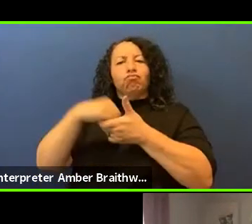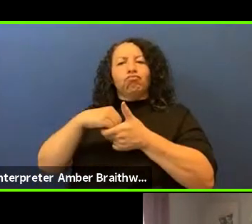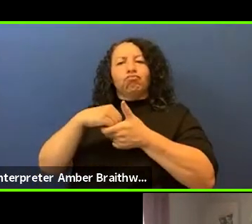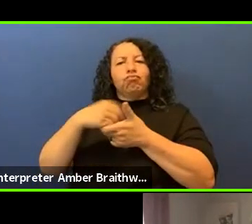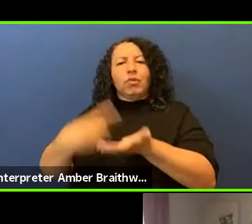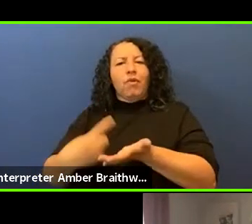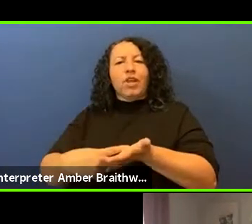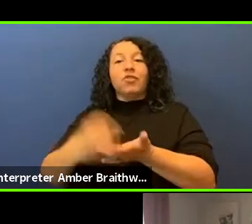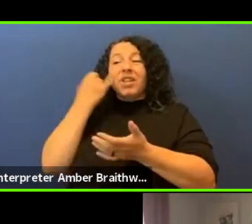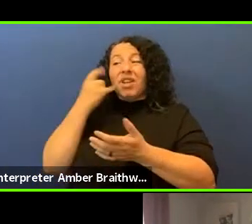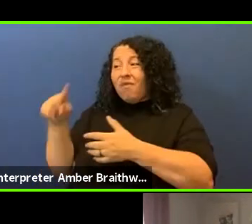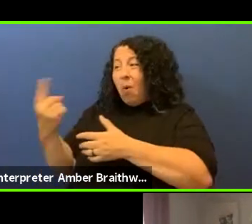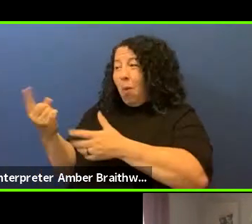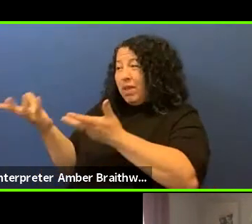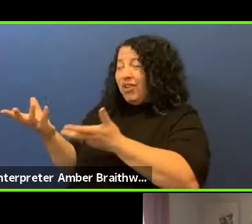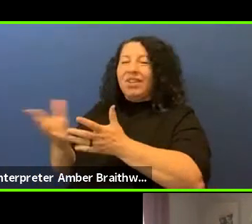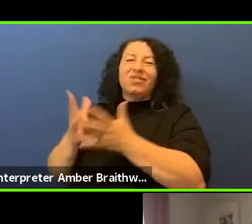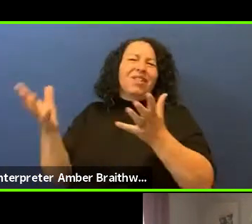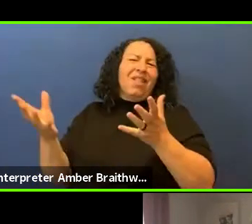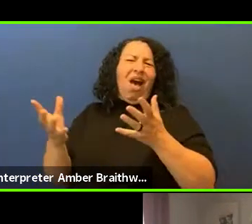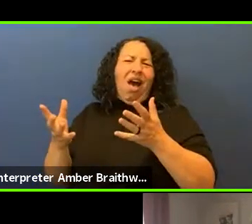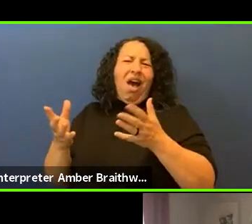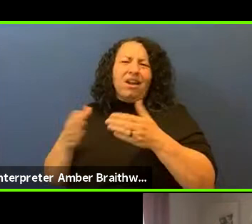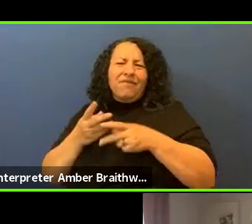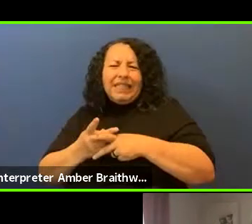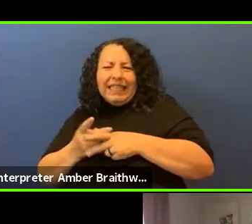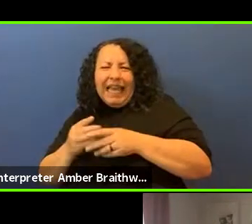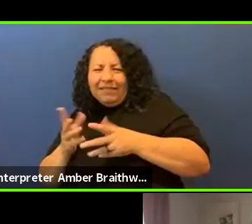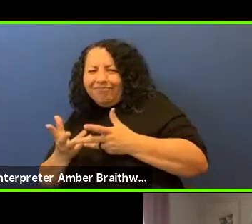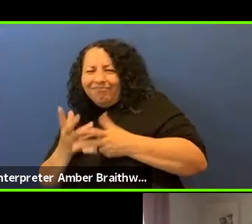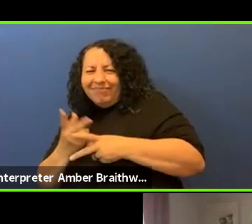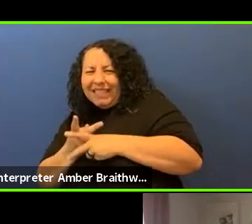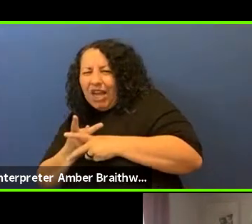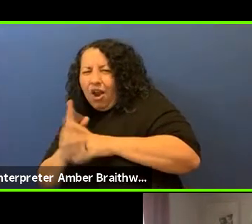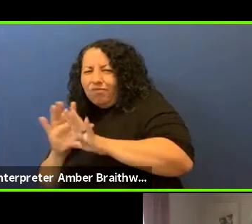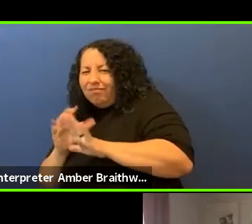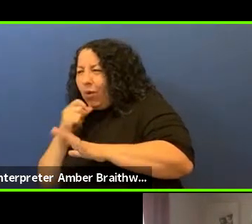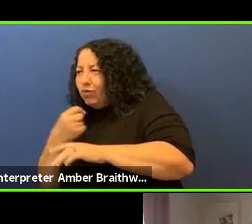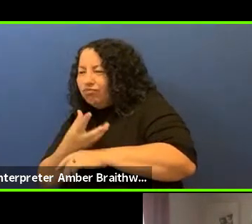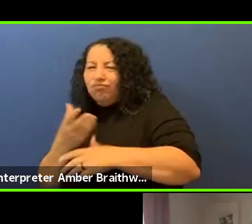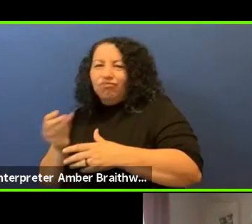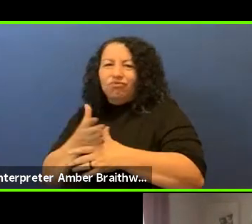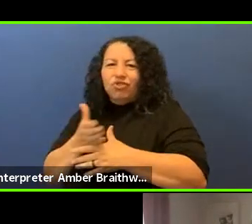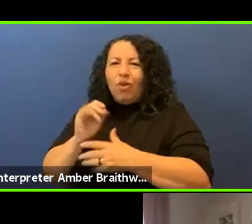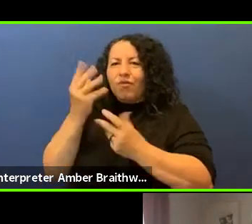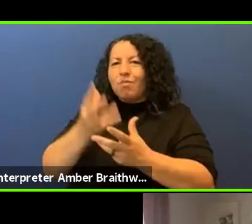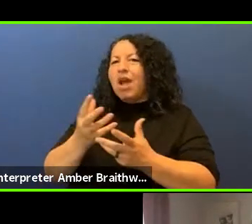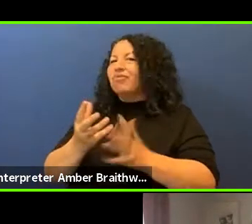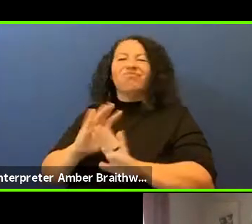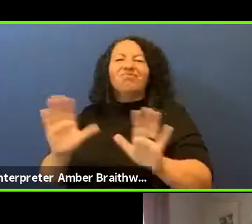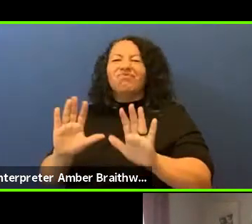there's a lot of gatekeeping in the art world, there's a lot of elitism, I have zero interest in that. If the artists aren't part of the conversation,